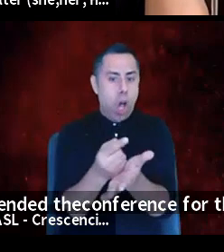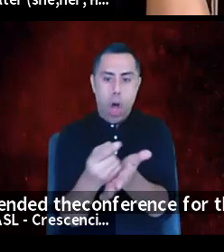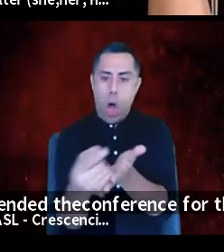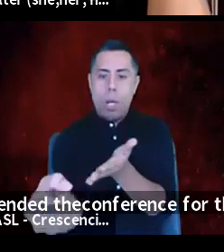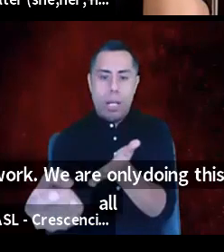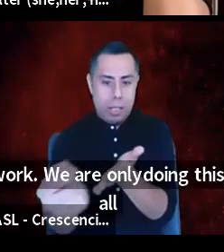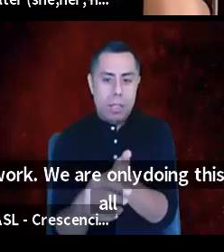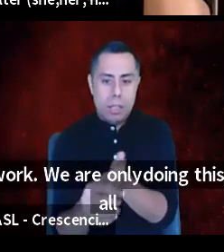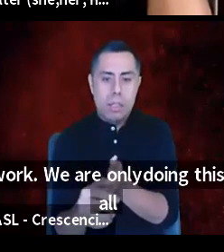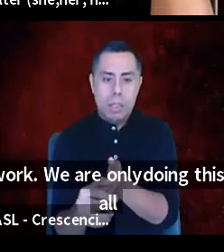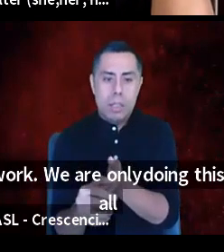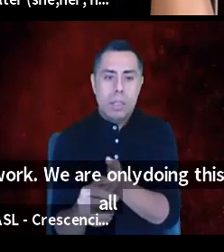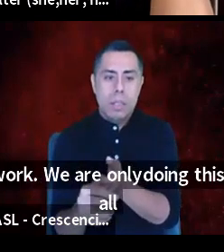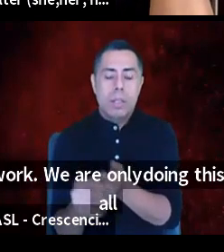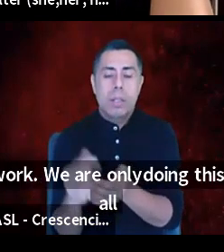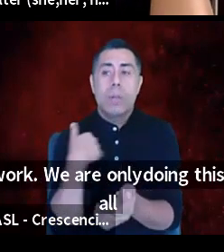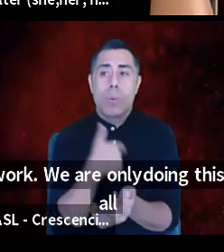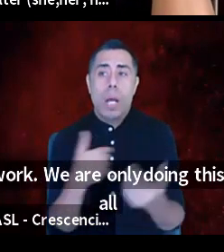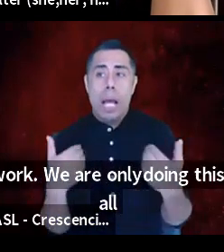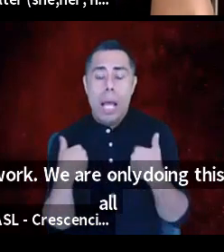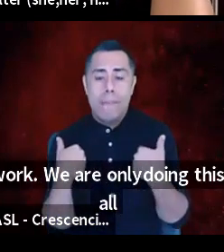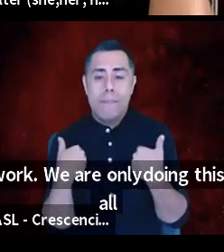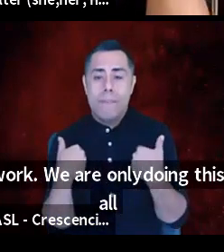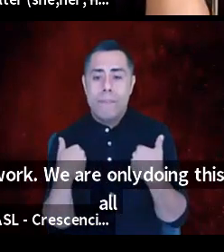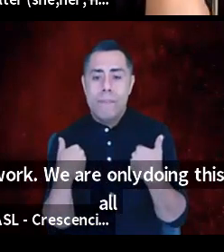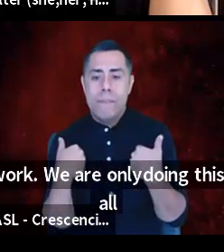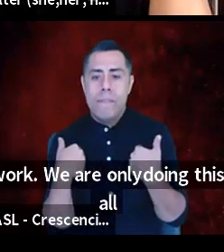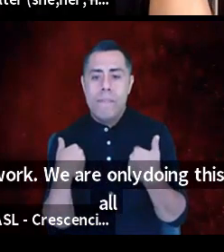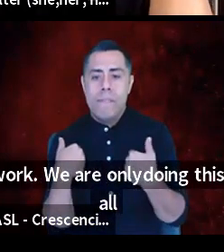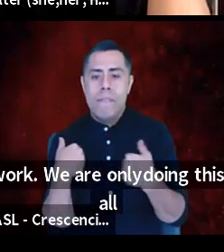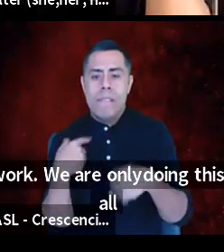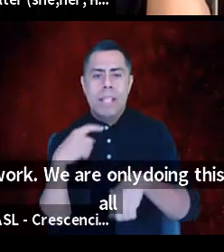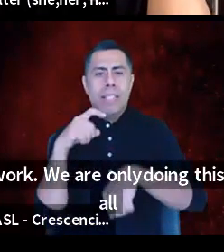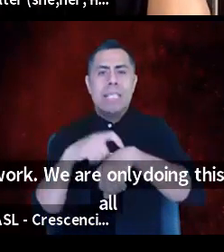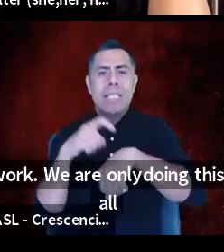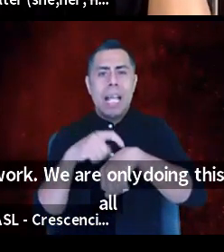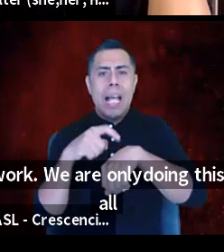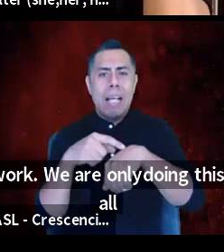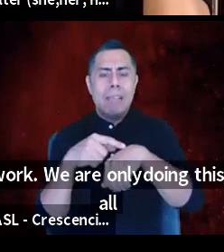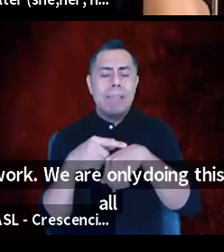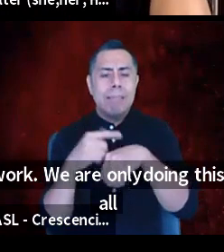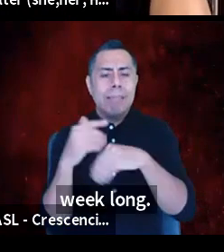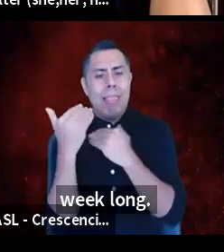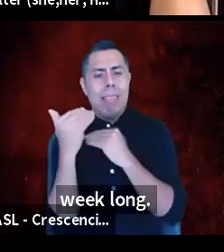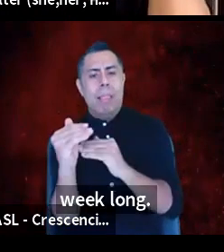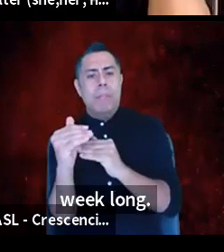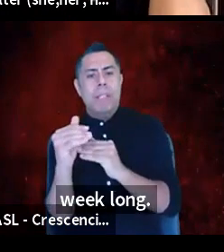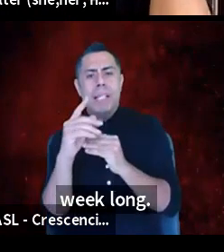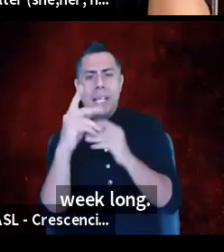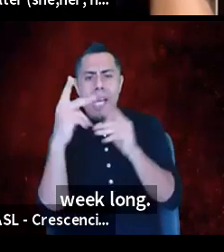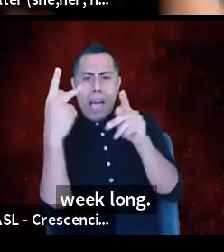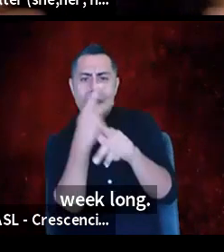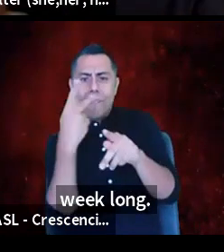So you know, we have some time constraints, because we gotta figure the rest of this stuff out!